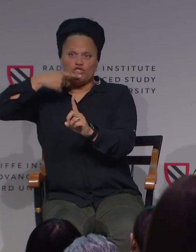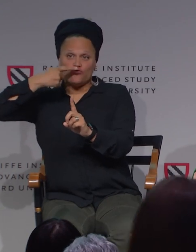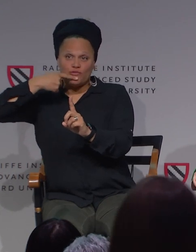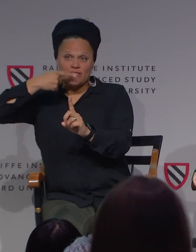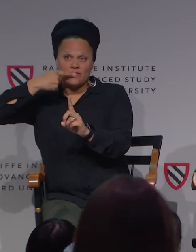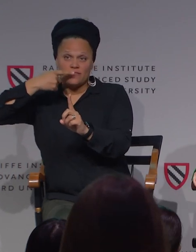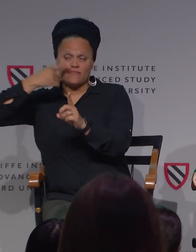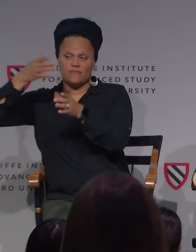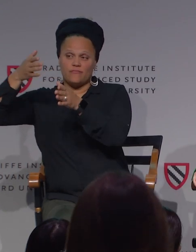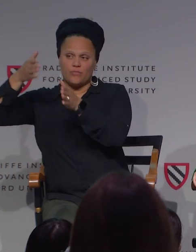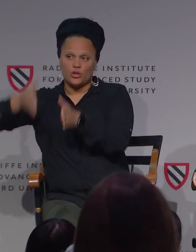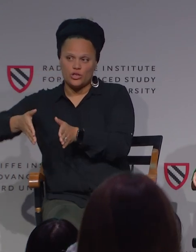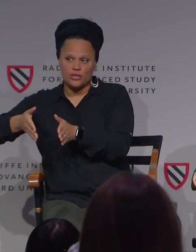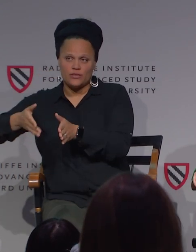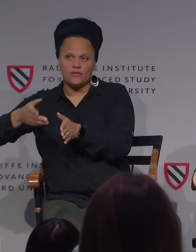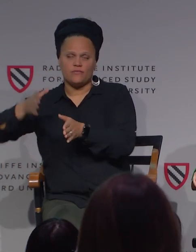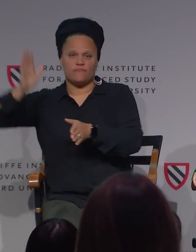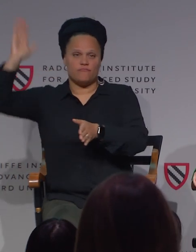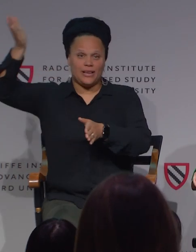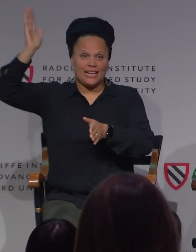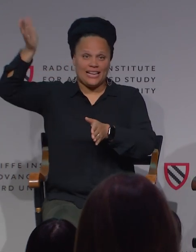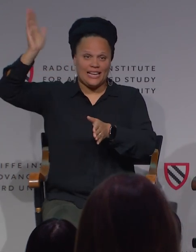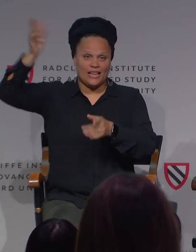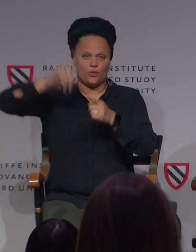as a black hearing individual who's